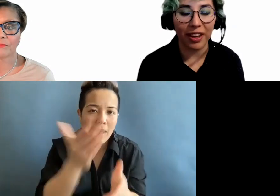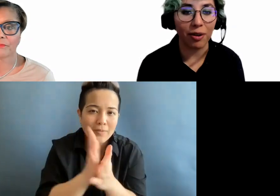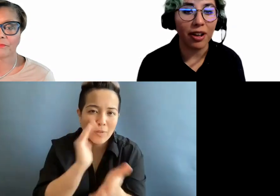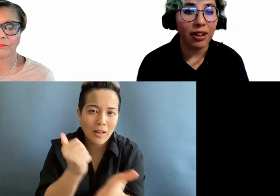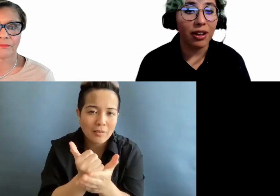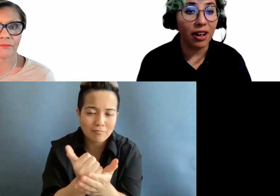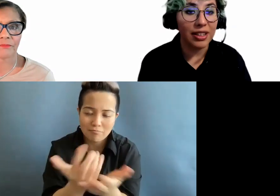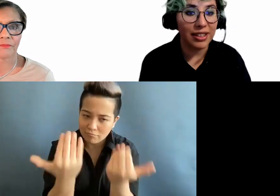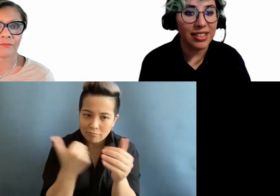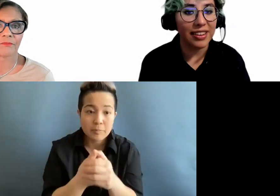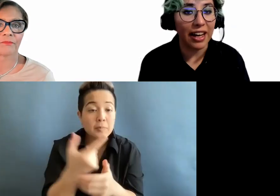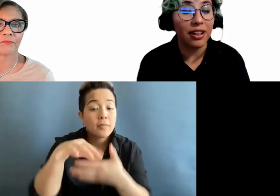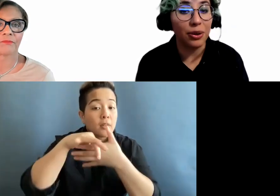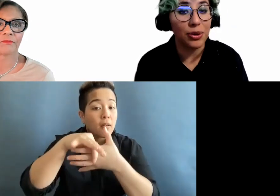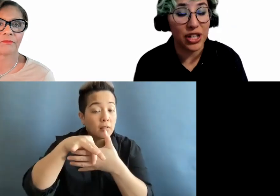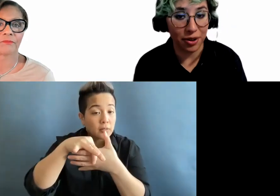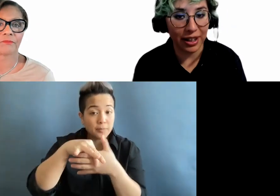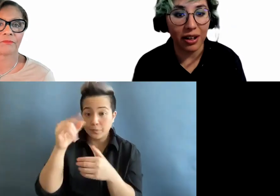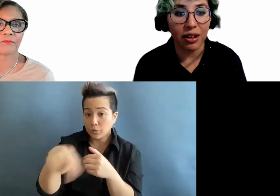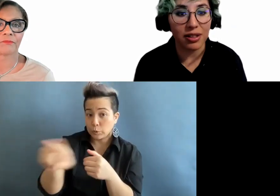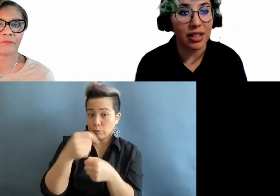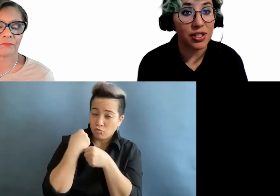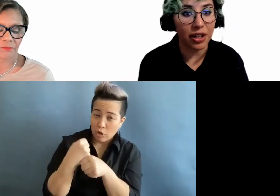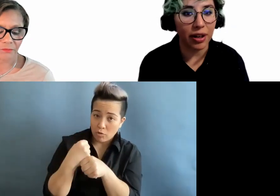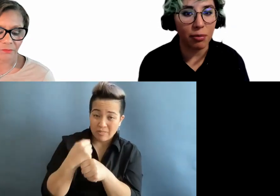Now, the content that you generate, any content that is generated,